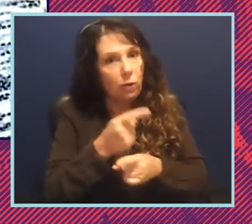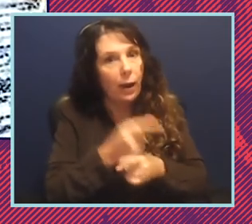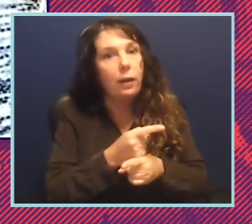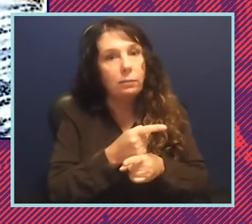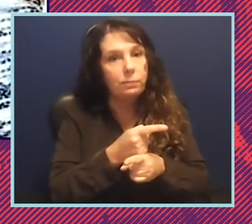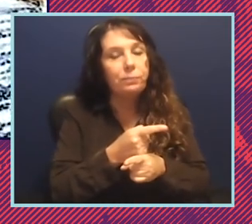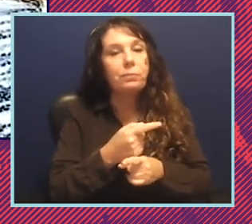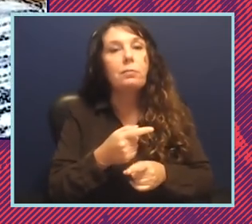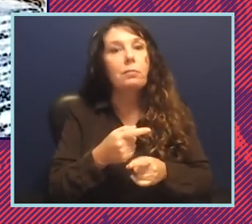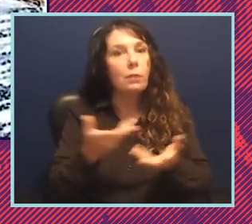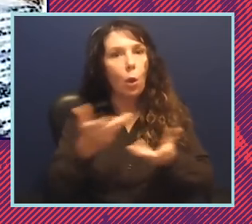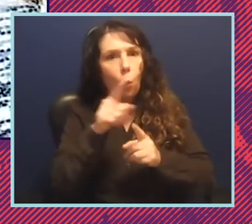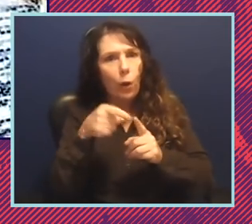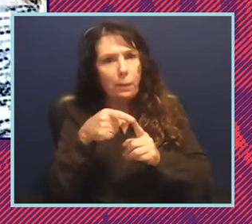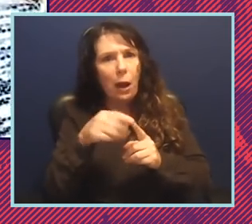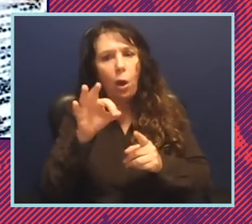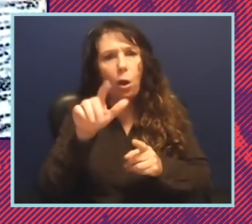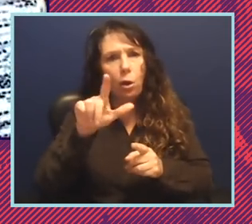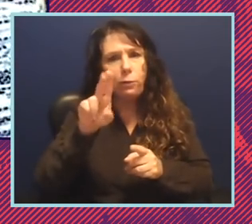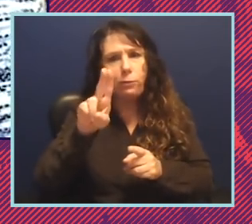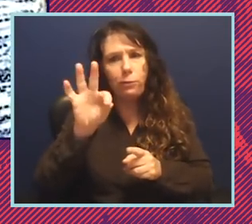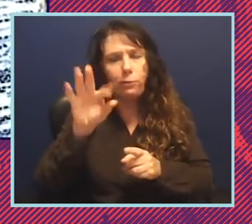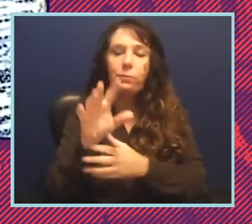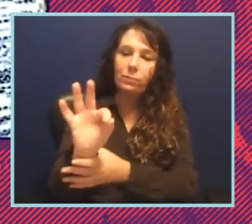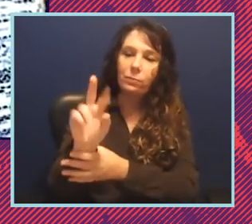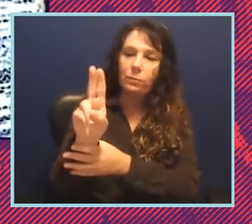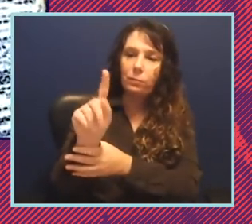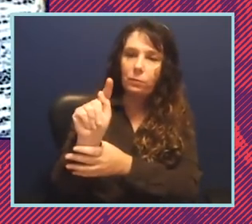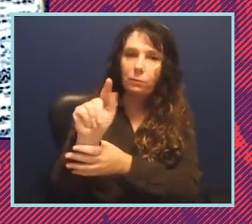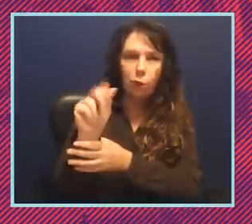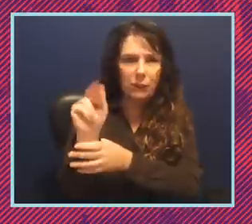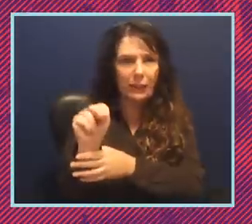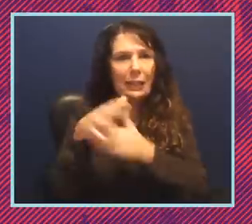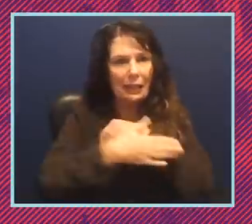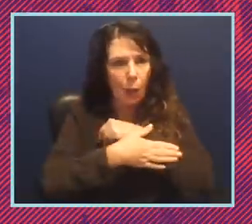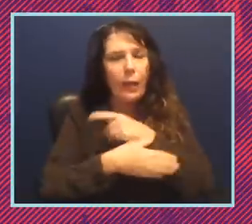you know, what about those Fulton County, we had, you know, and so we really have